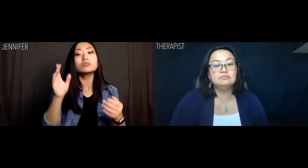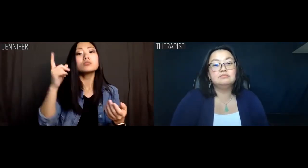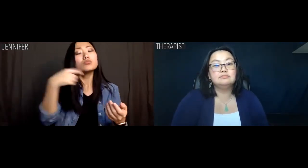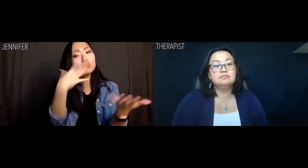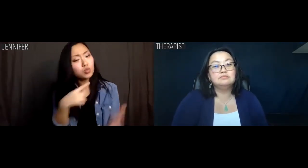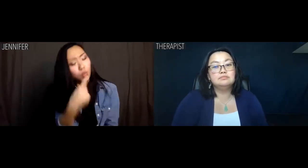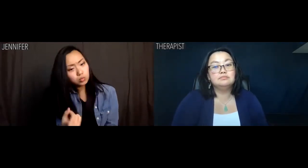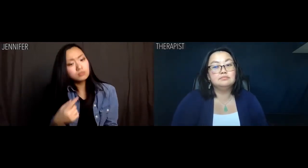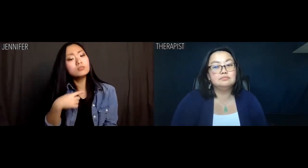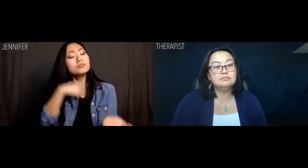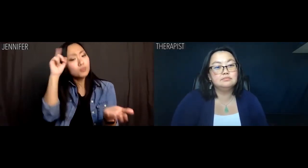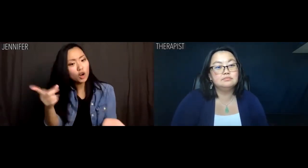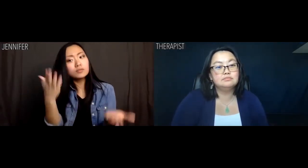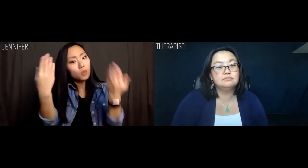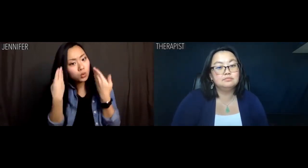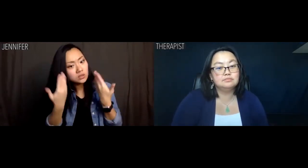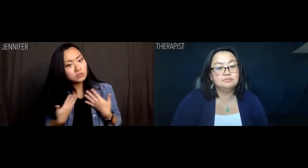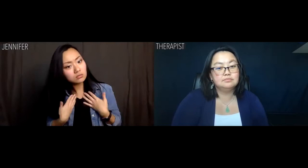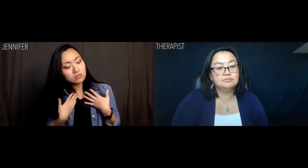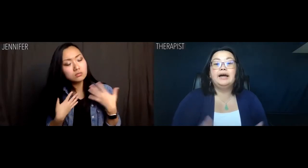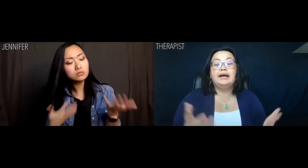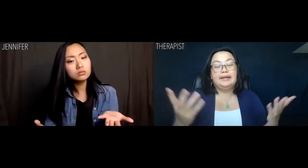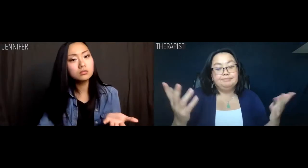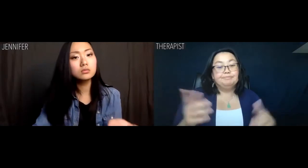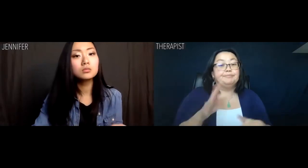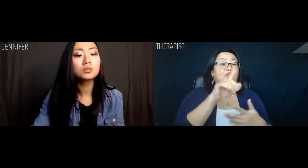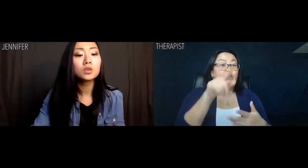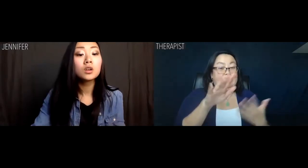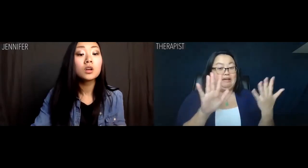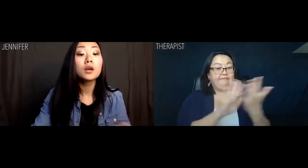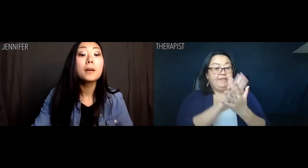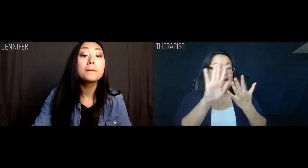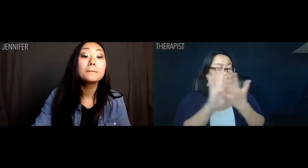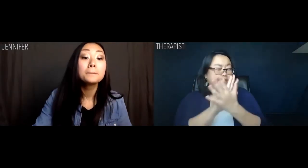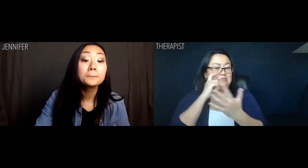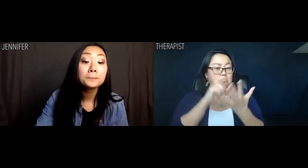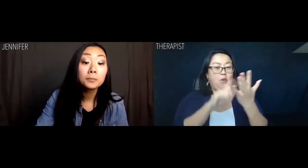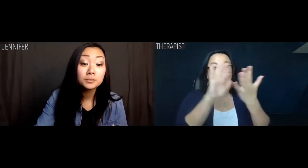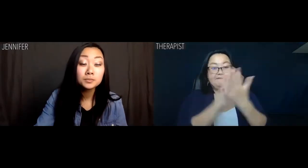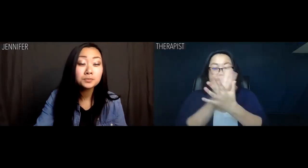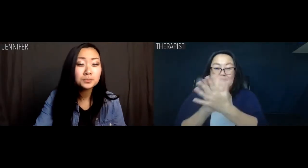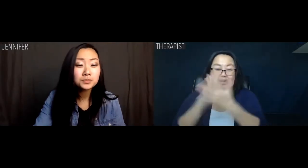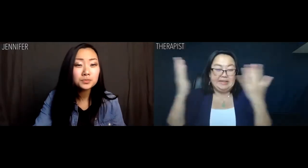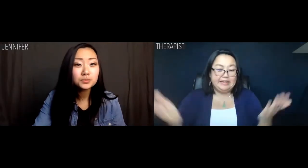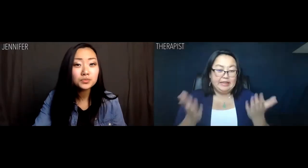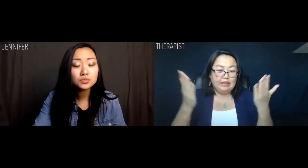I told you I'm smart. Therapist: The fallacy here is that